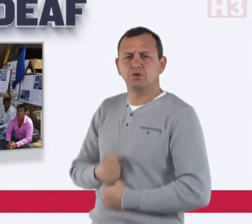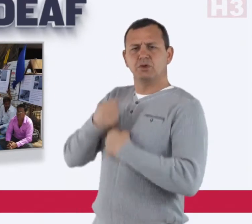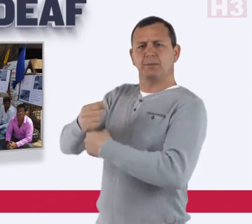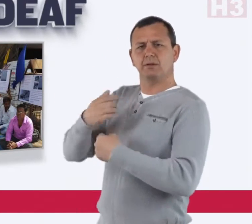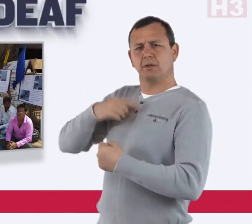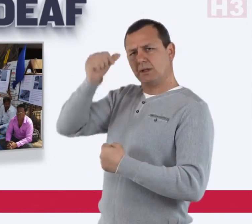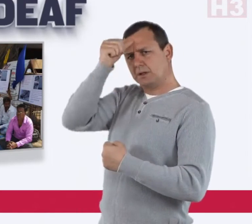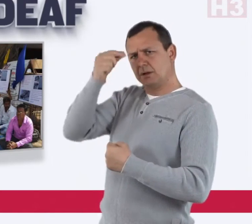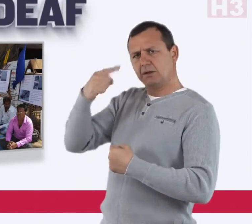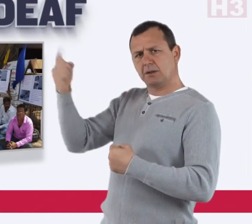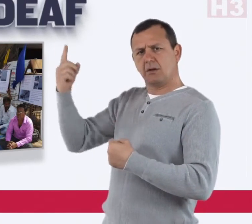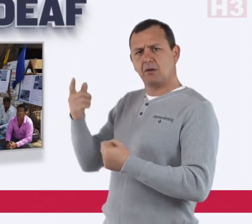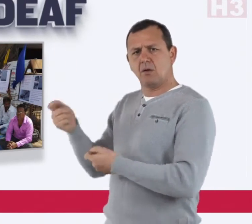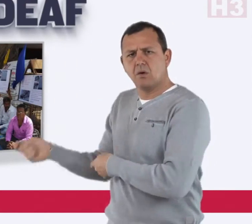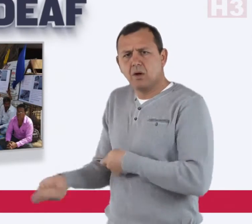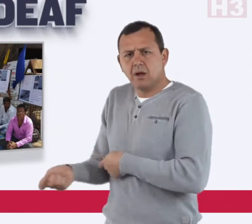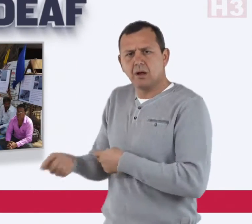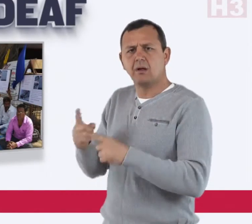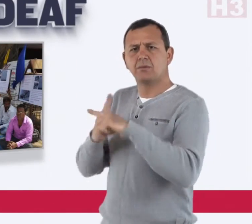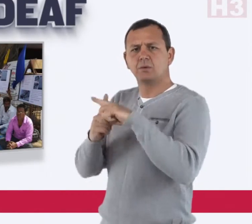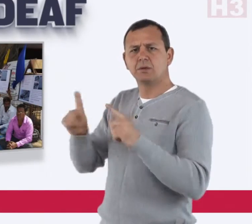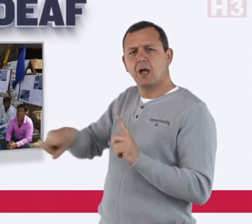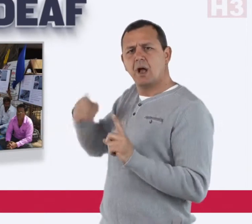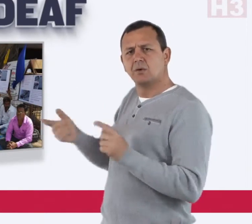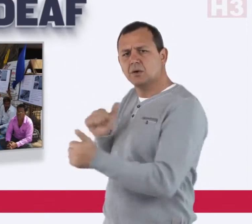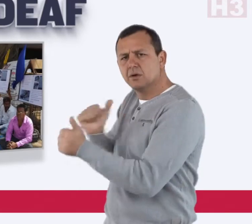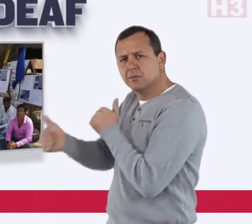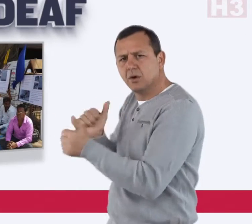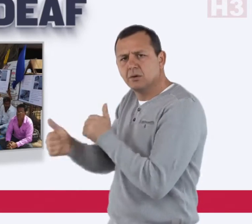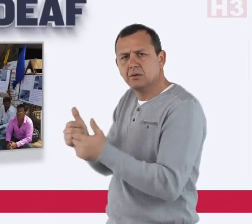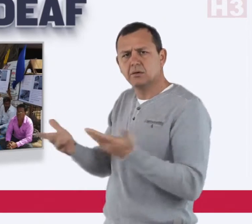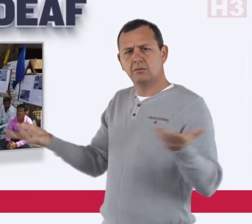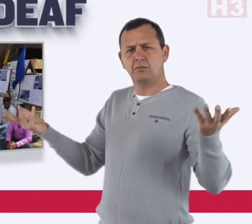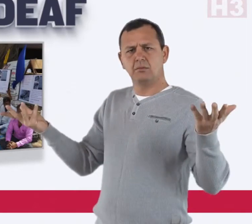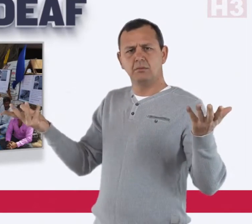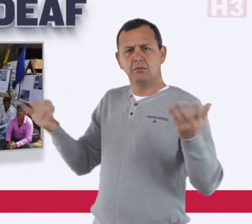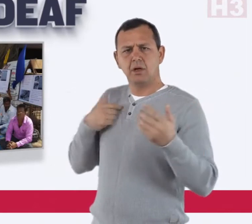to represent India in hockey and other sports,